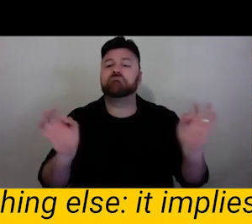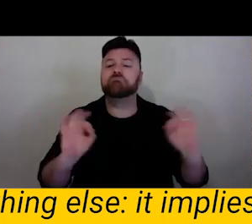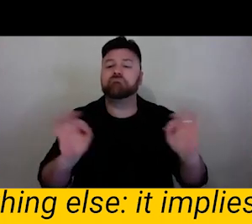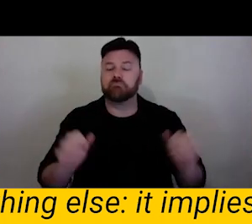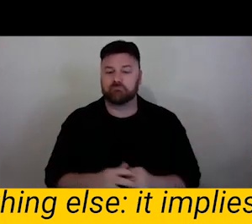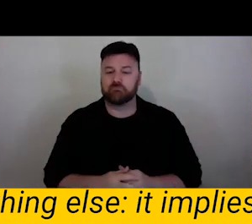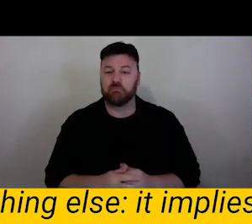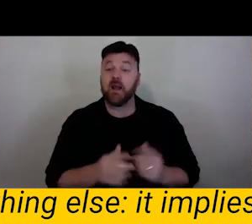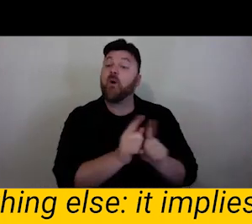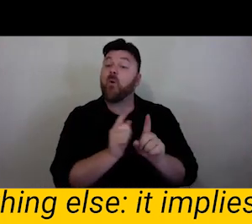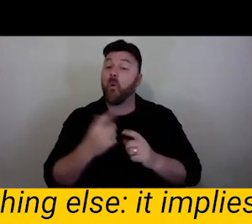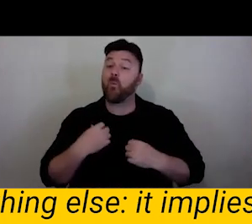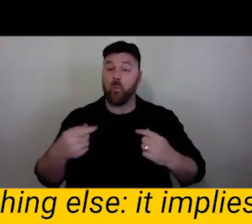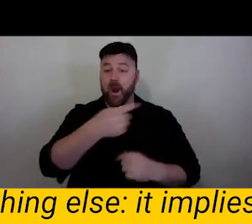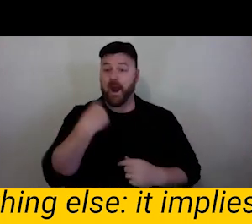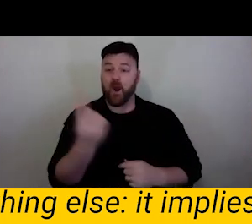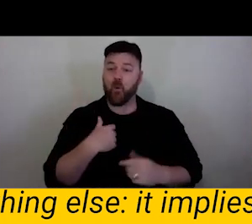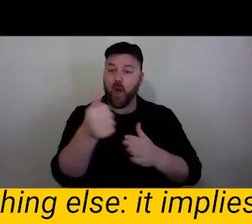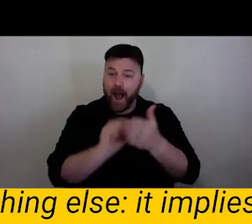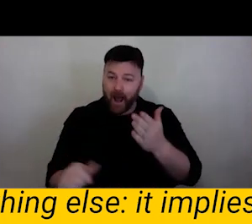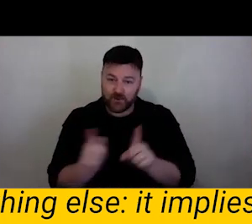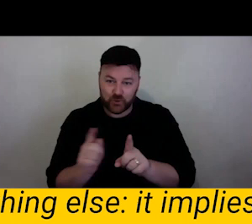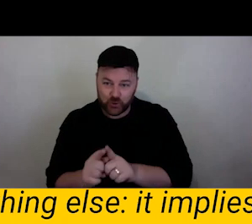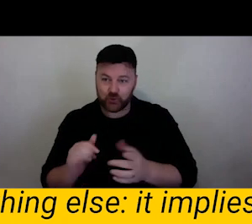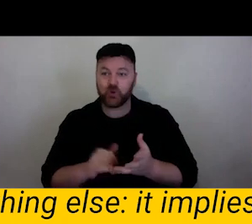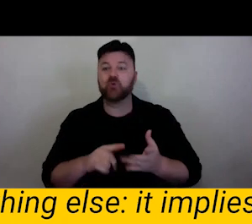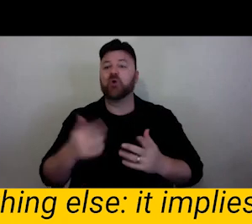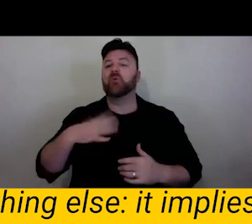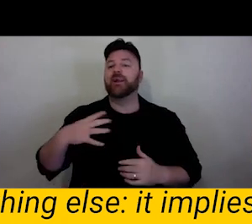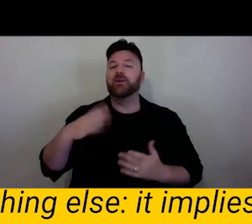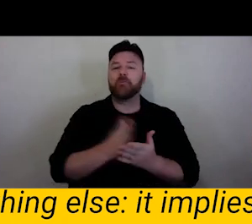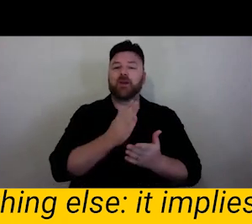on artistic projects together and that also means that we need an